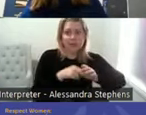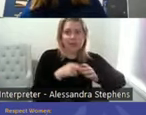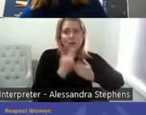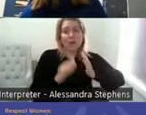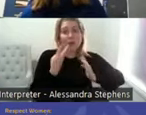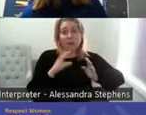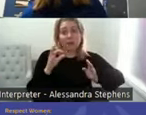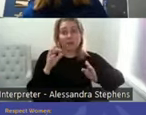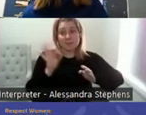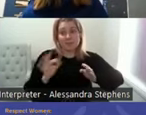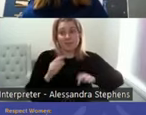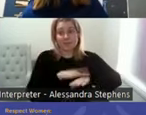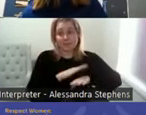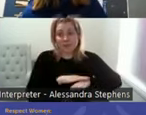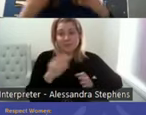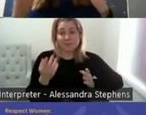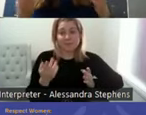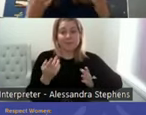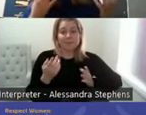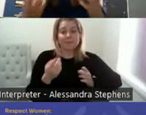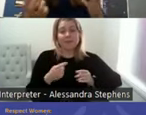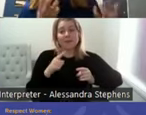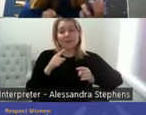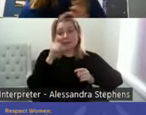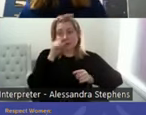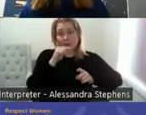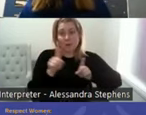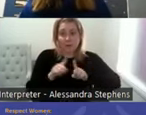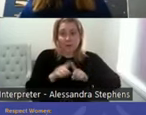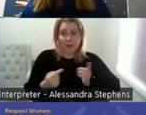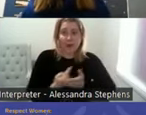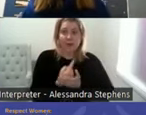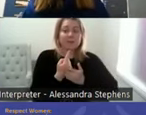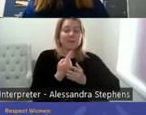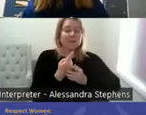and can be occurred through different stimulations or erogenous zones.